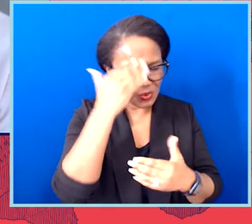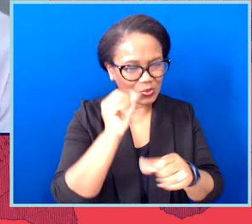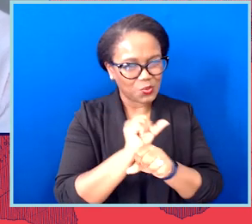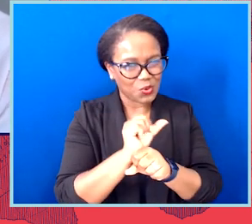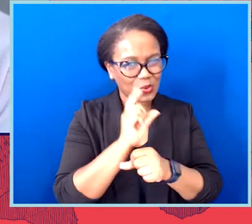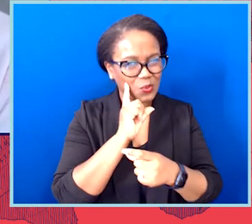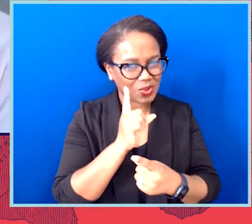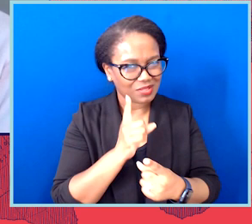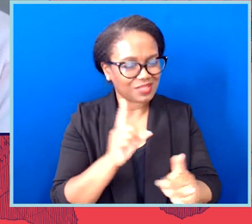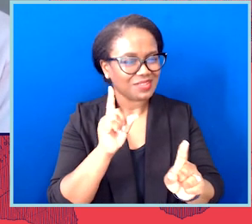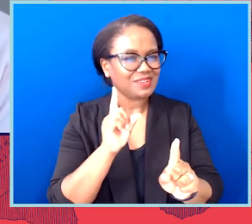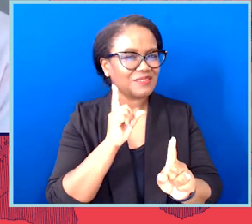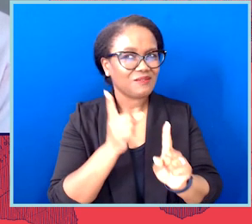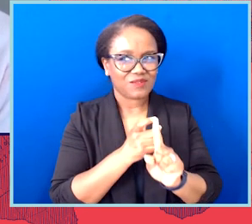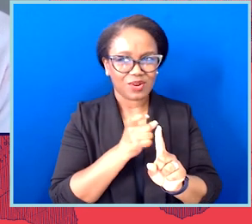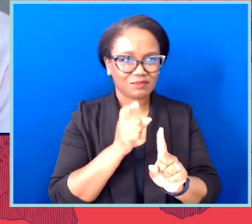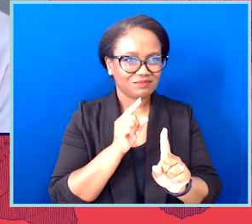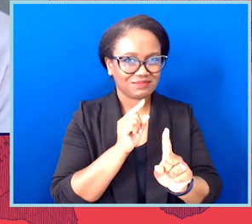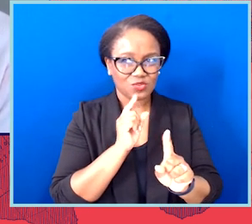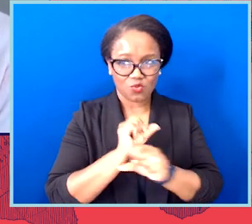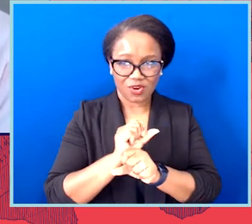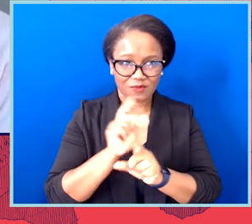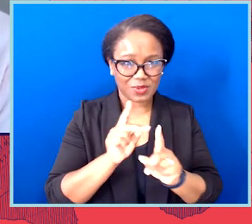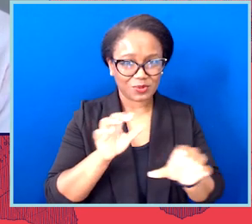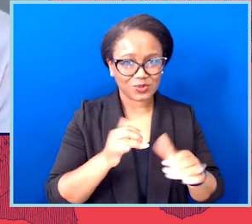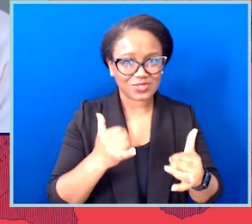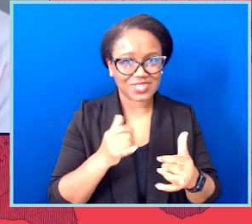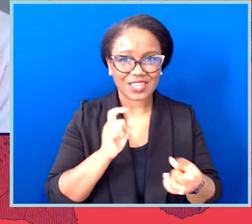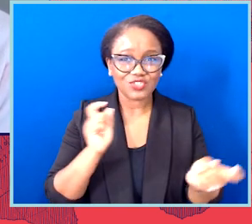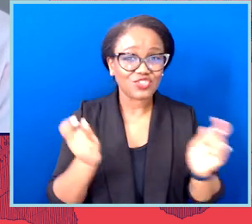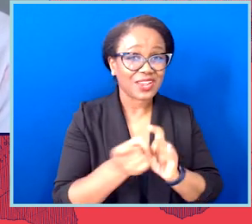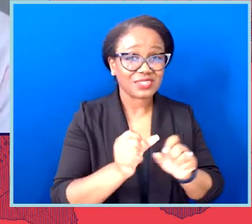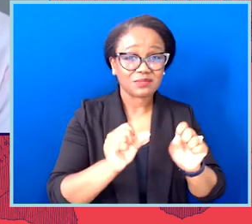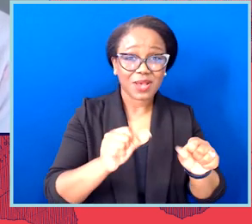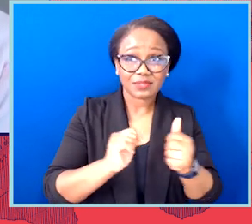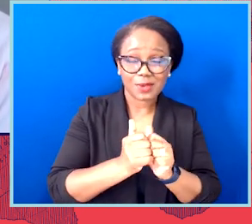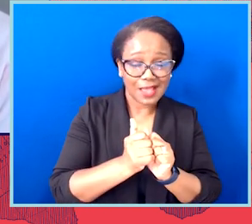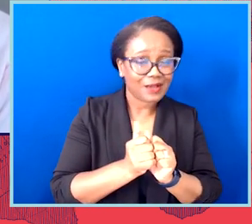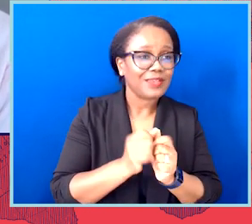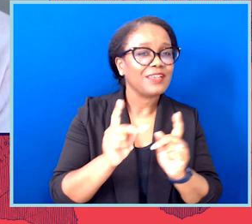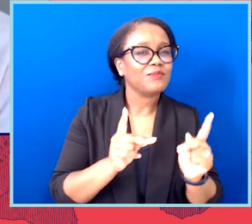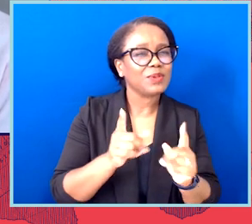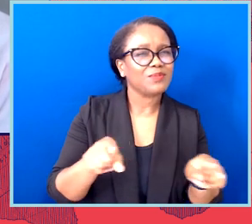and joining us today, because change is only possible if people vote and if people are able to exercise their right to vote.